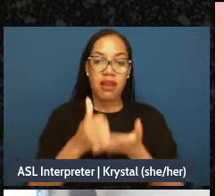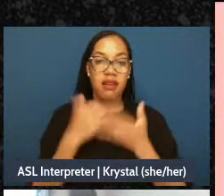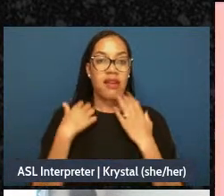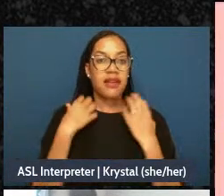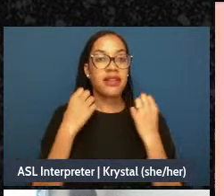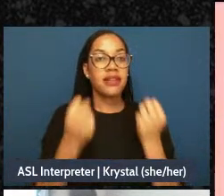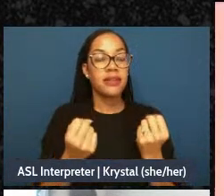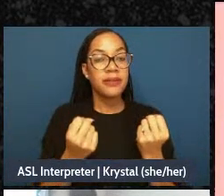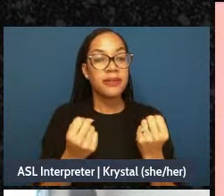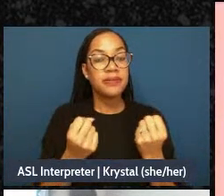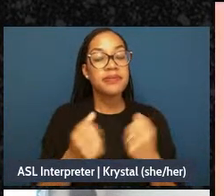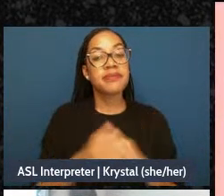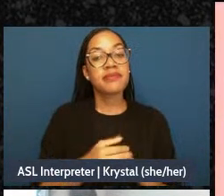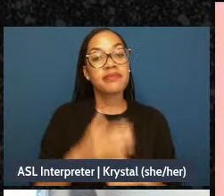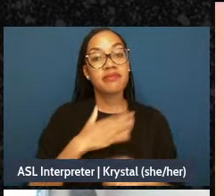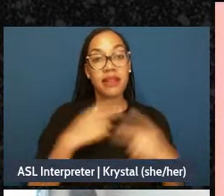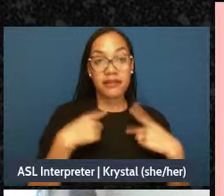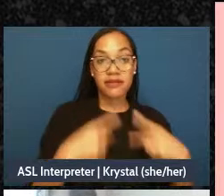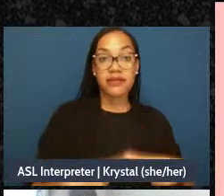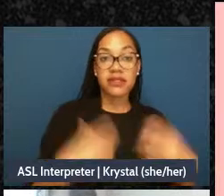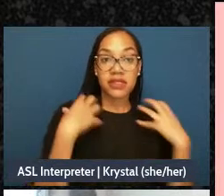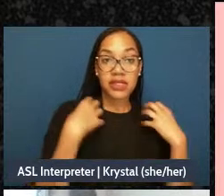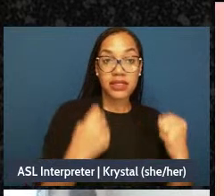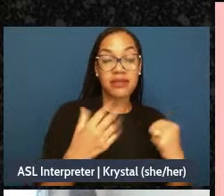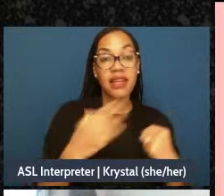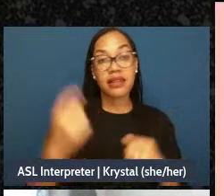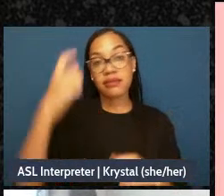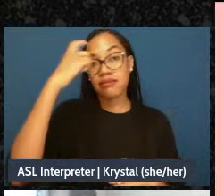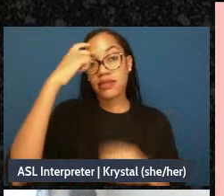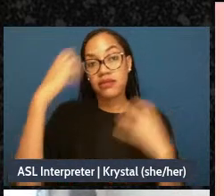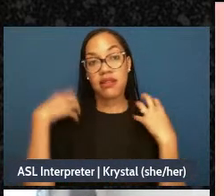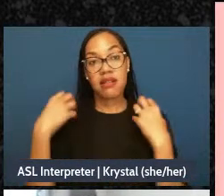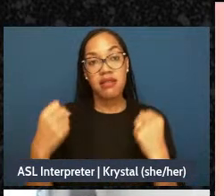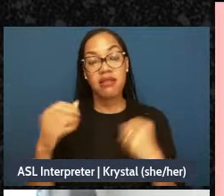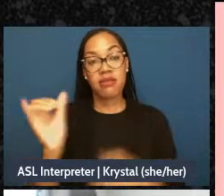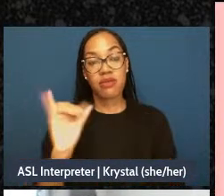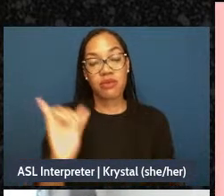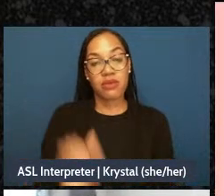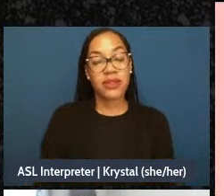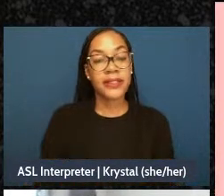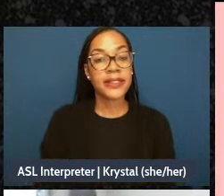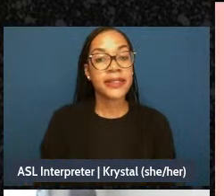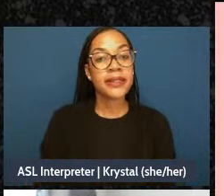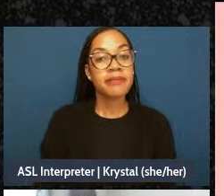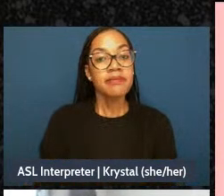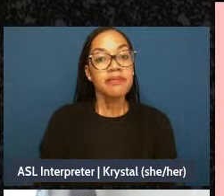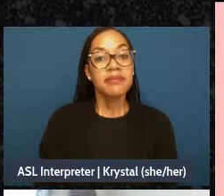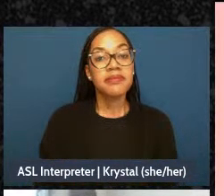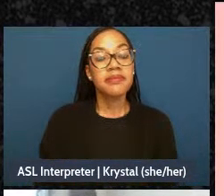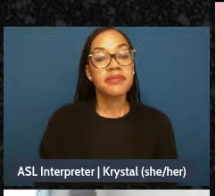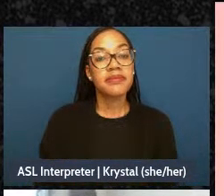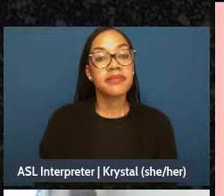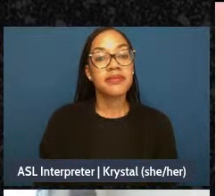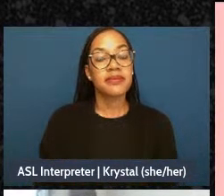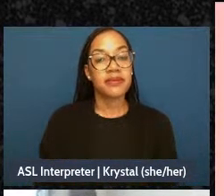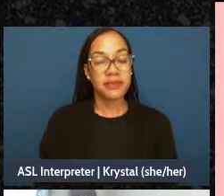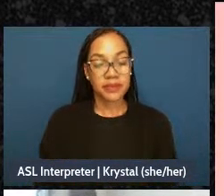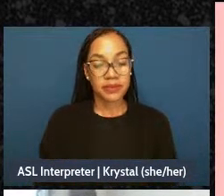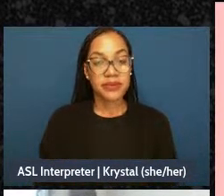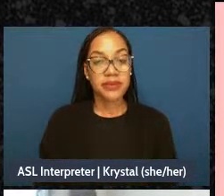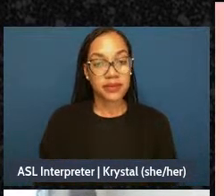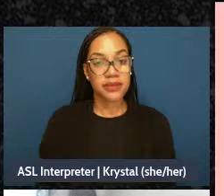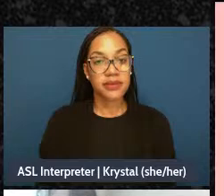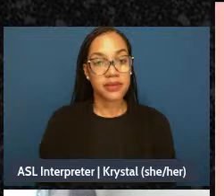not only with my physical but mental health. I - and so by being able to connect to-to the movement